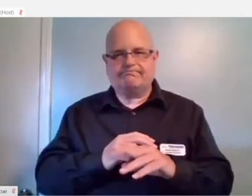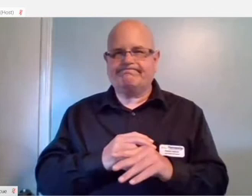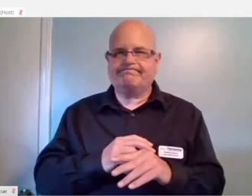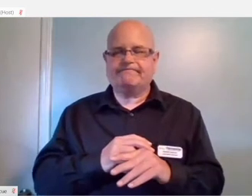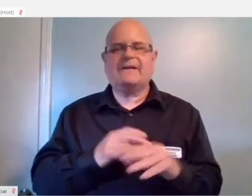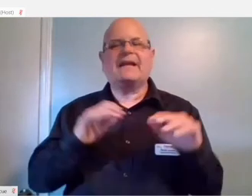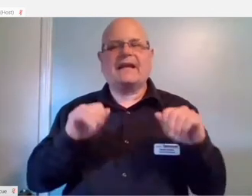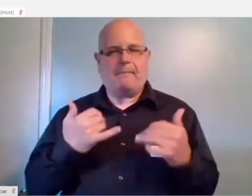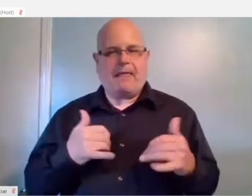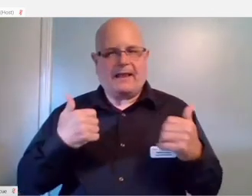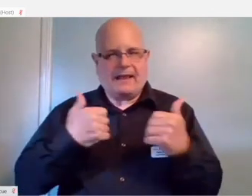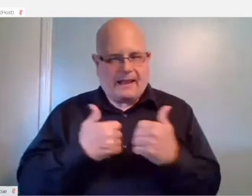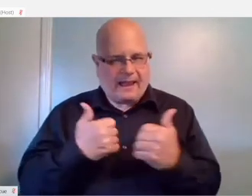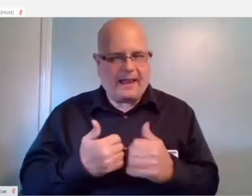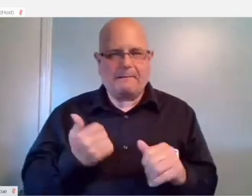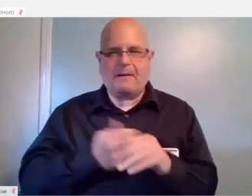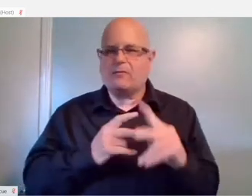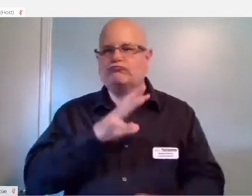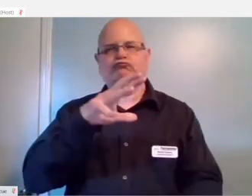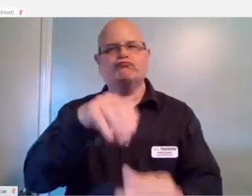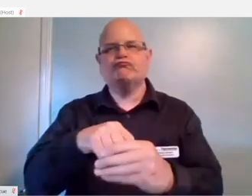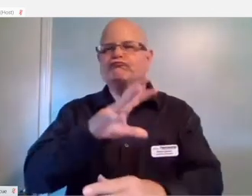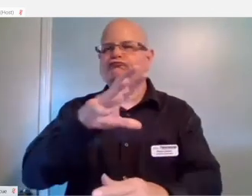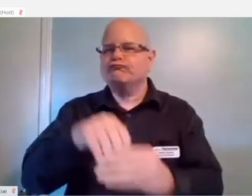able to play. Everyone is able to participate in the community of gaming.